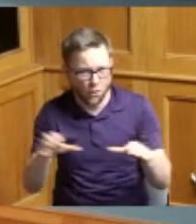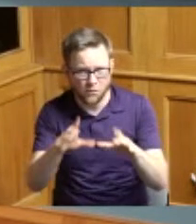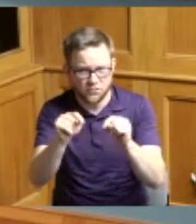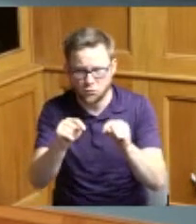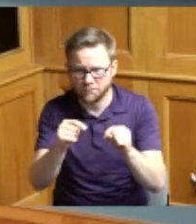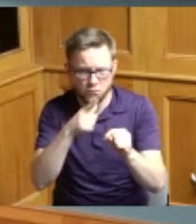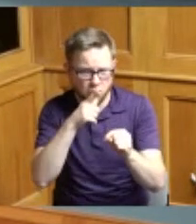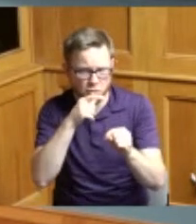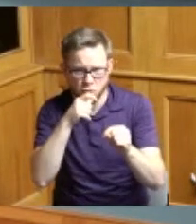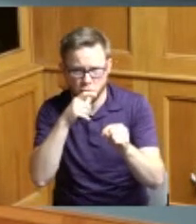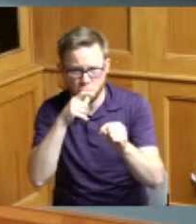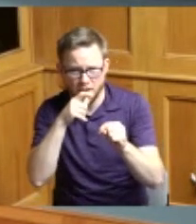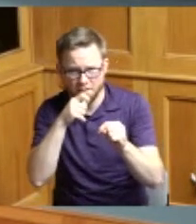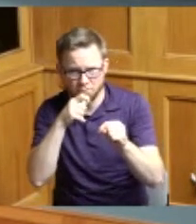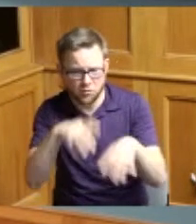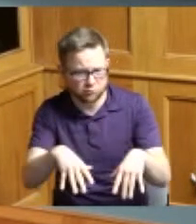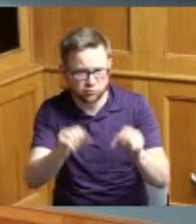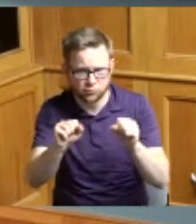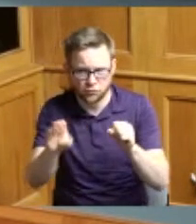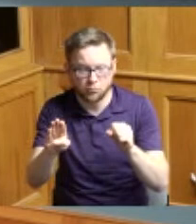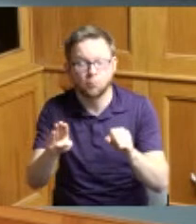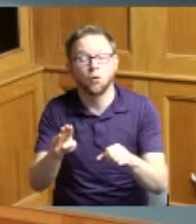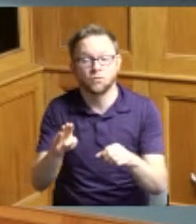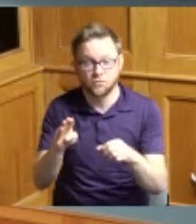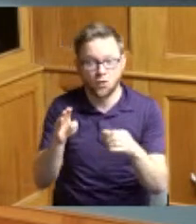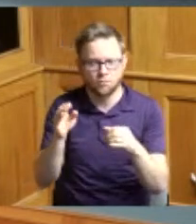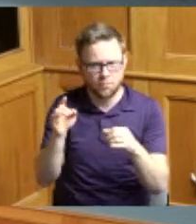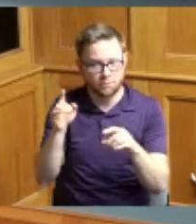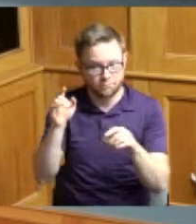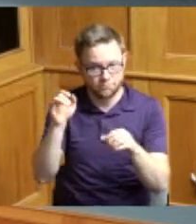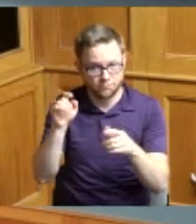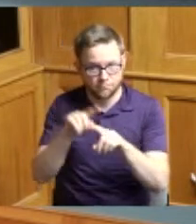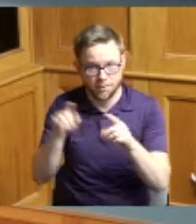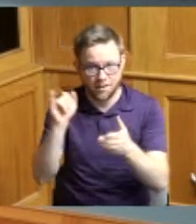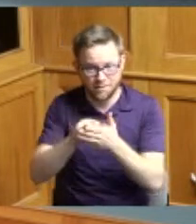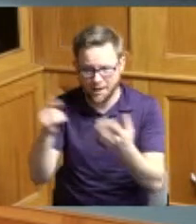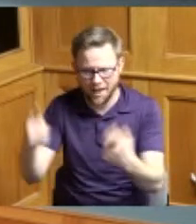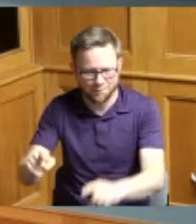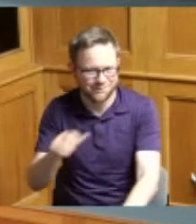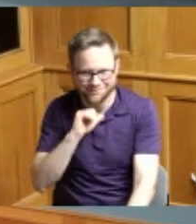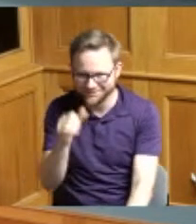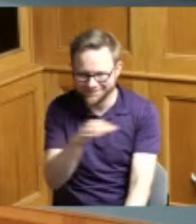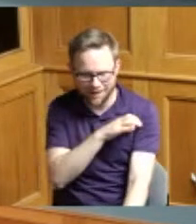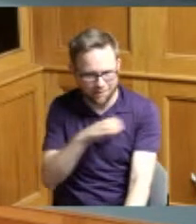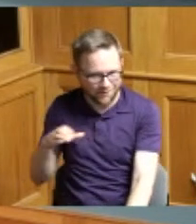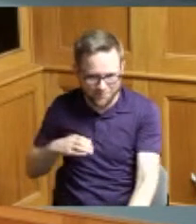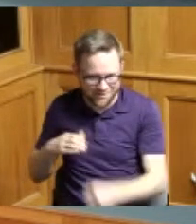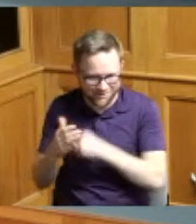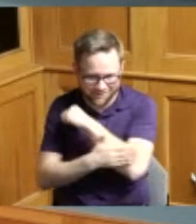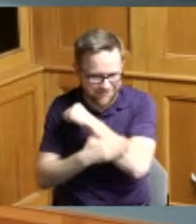but it did happen and it was great but we didn't have anything to do with it as a county but we can